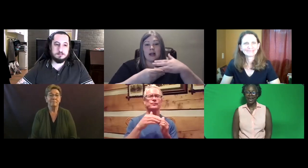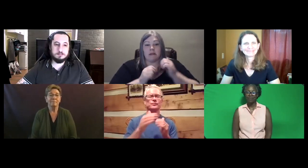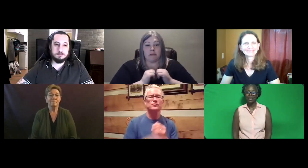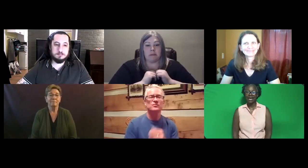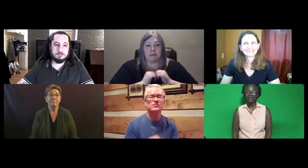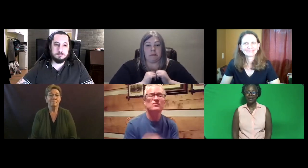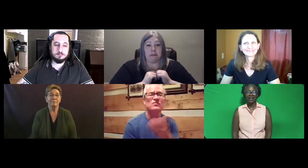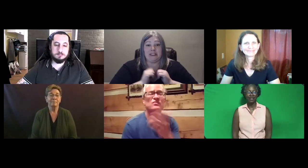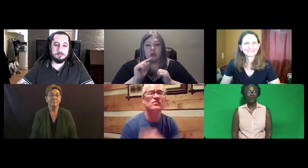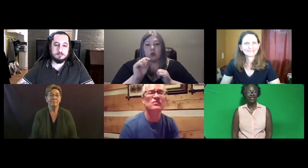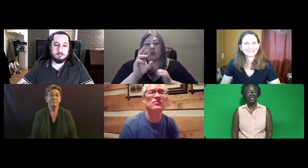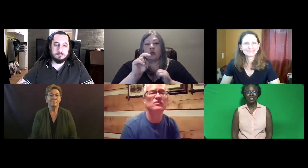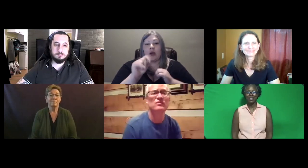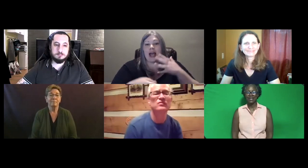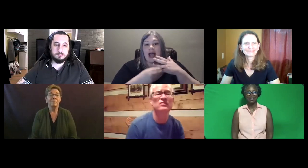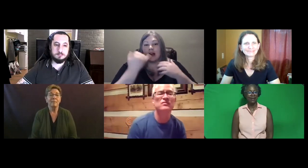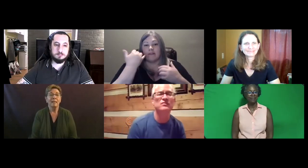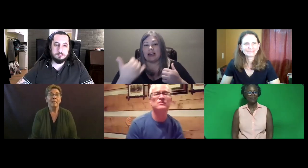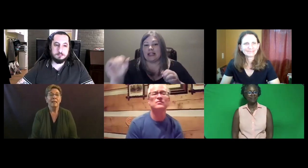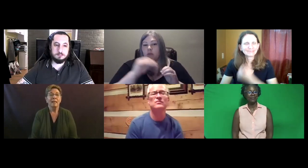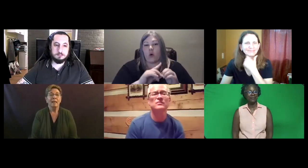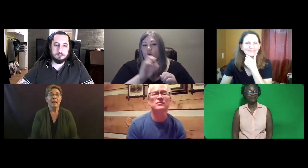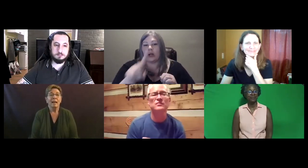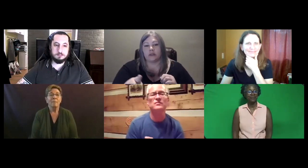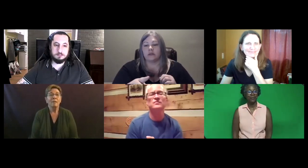And with that, I look forward to seeing you next time.